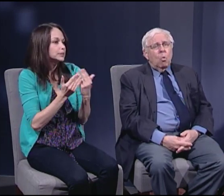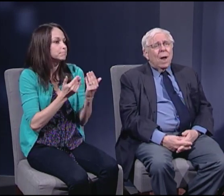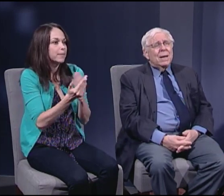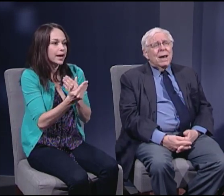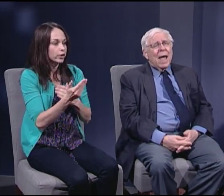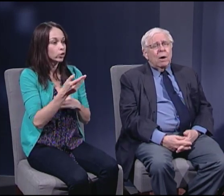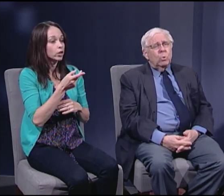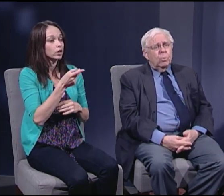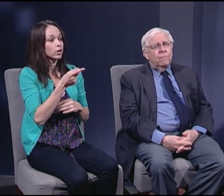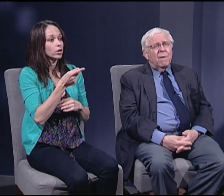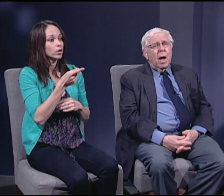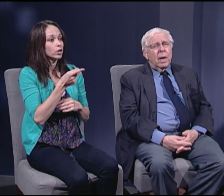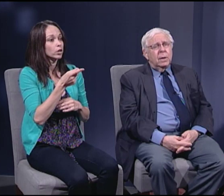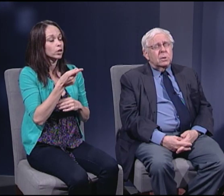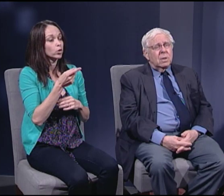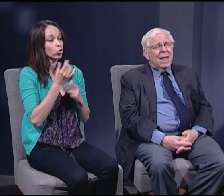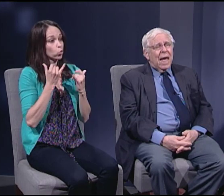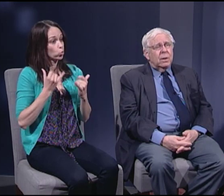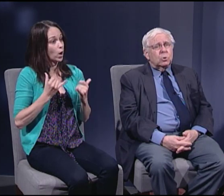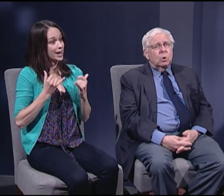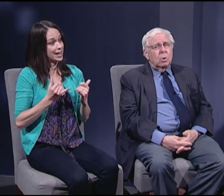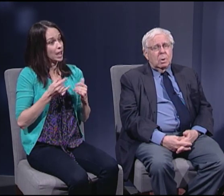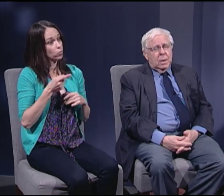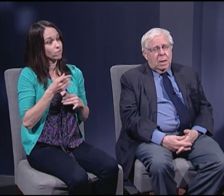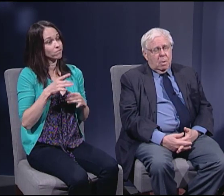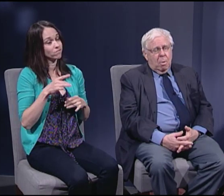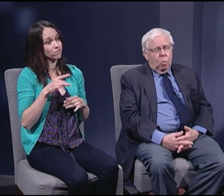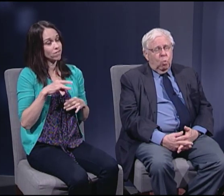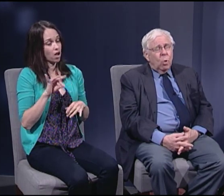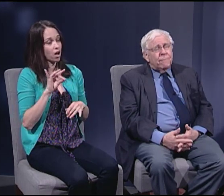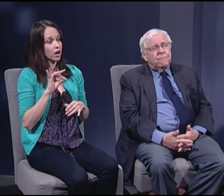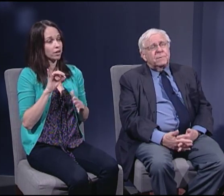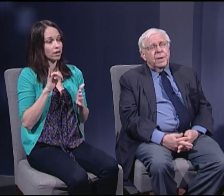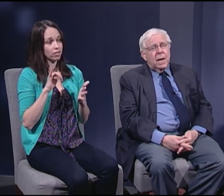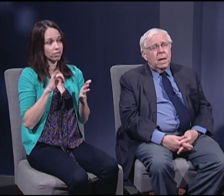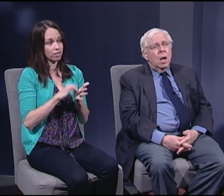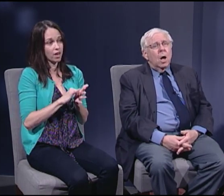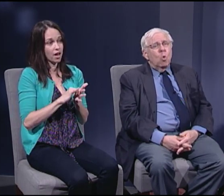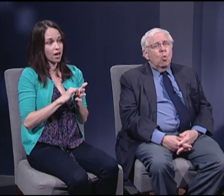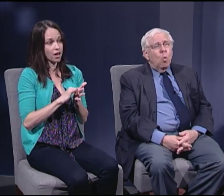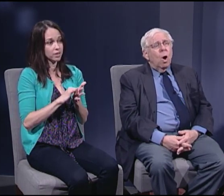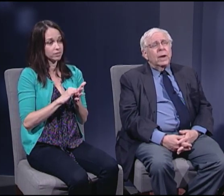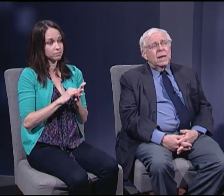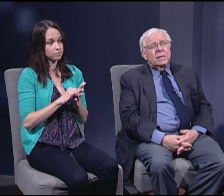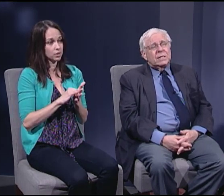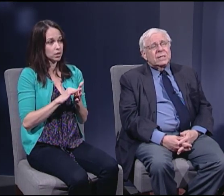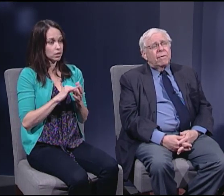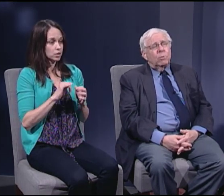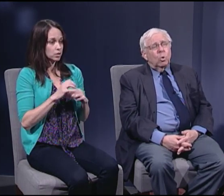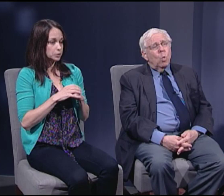right now, you find that roughly one in seven or one